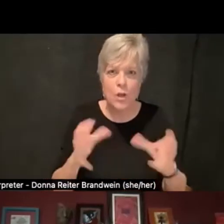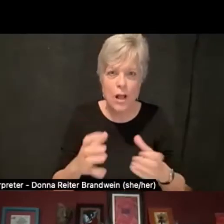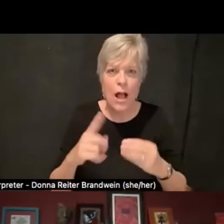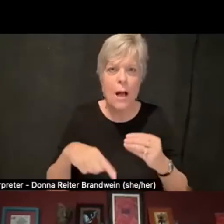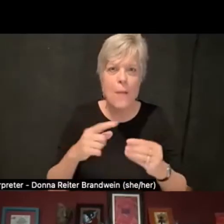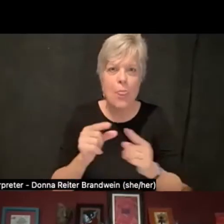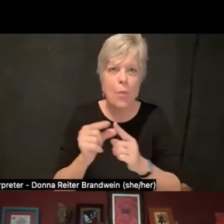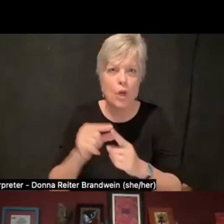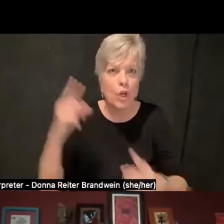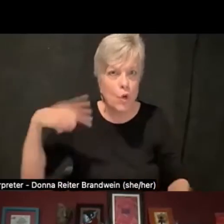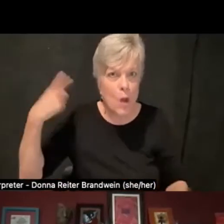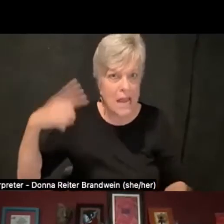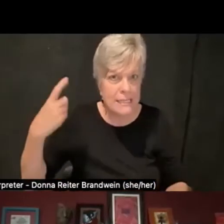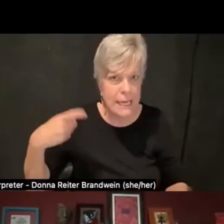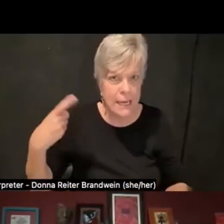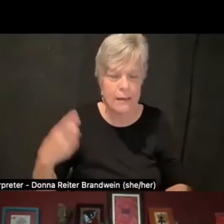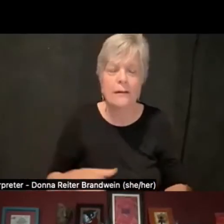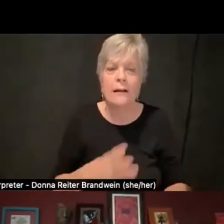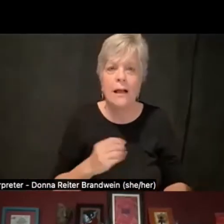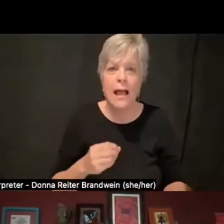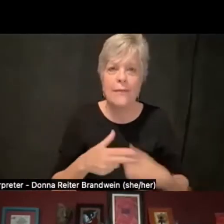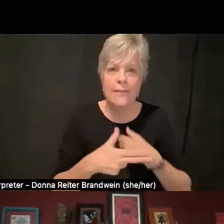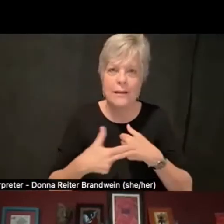and the stigmas around mental illness.